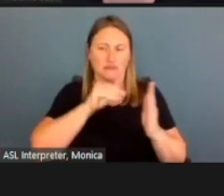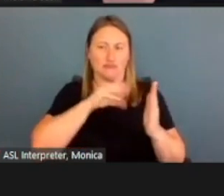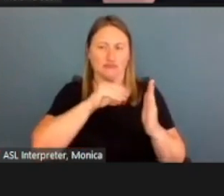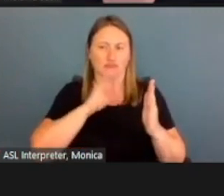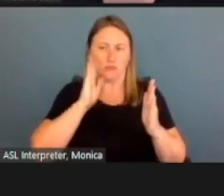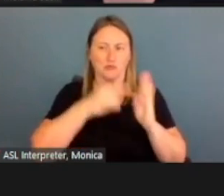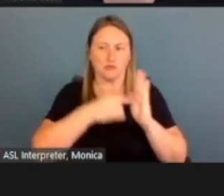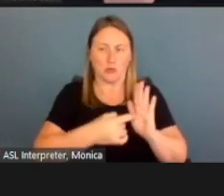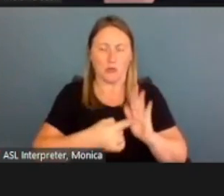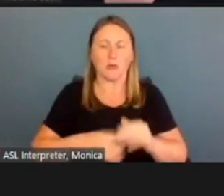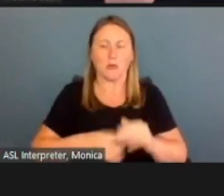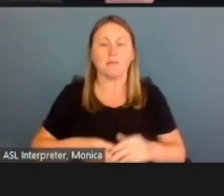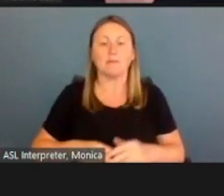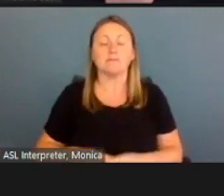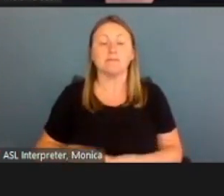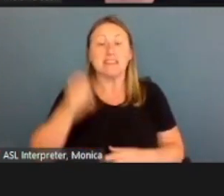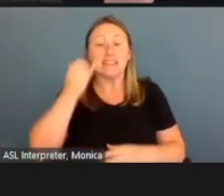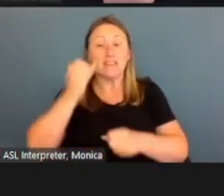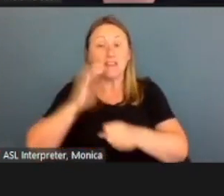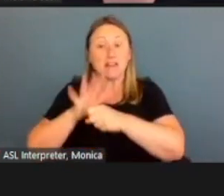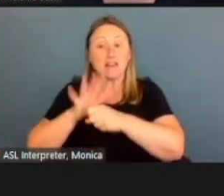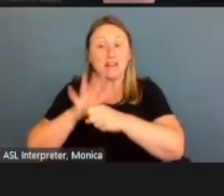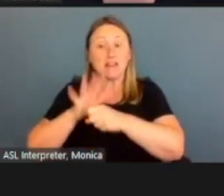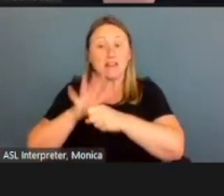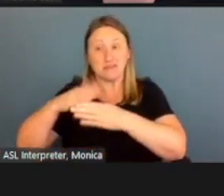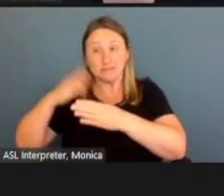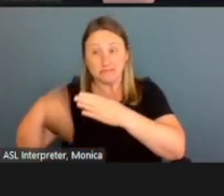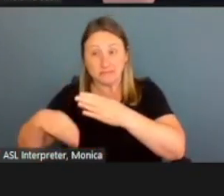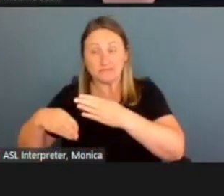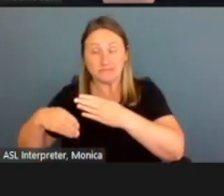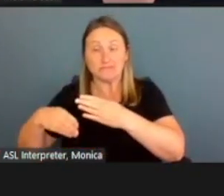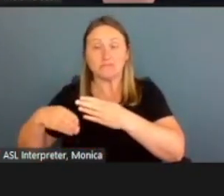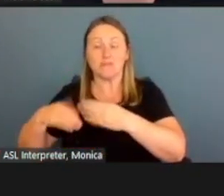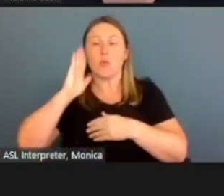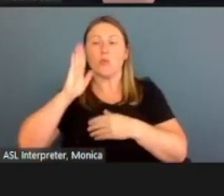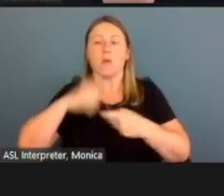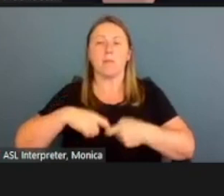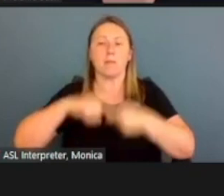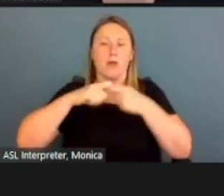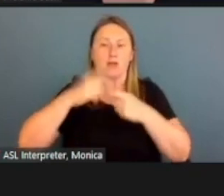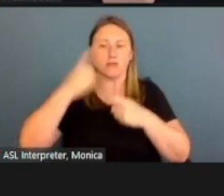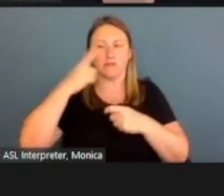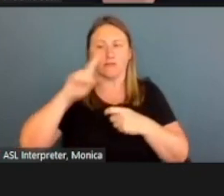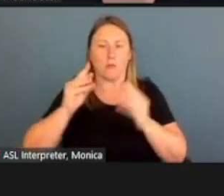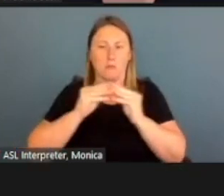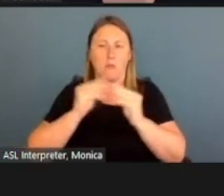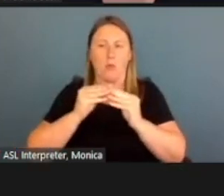If time allows at the end of the webinar, we will pause for additional questions.